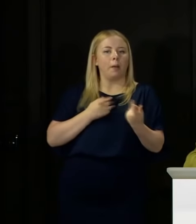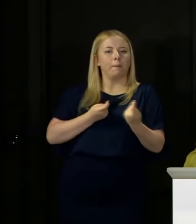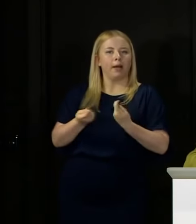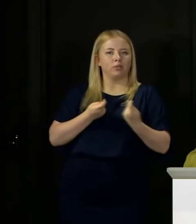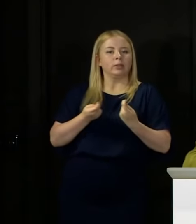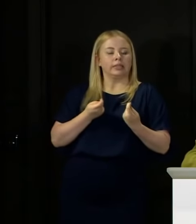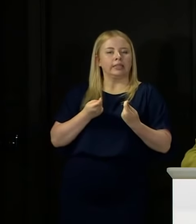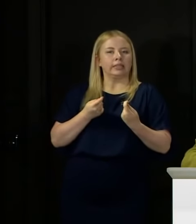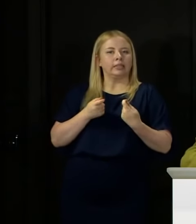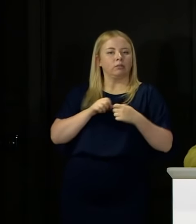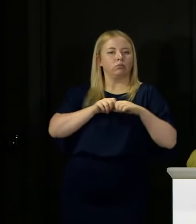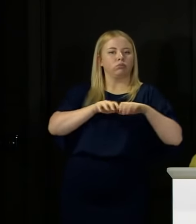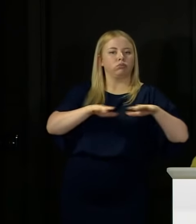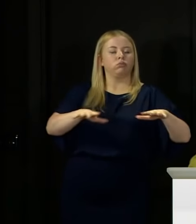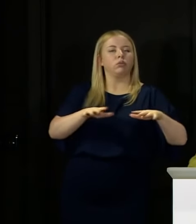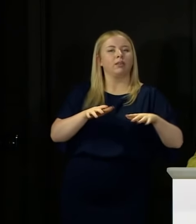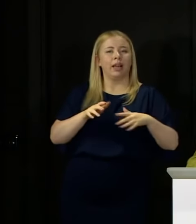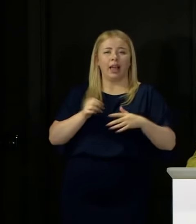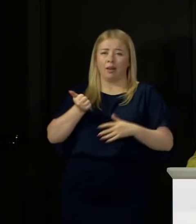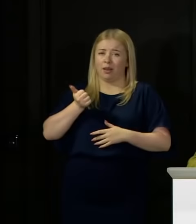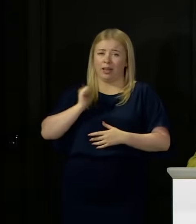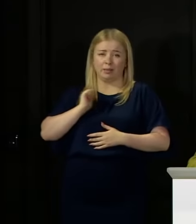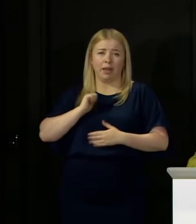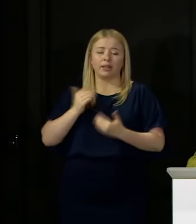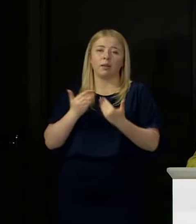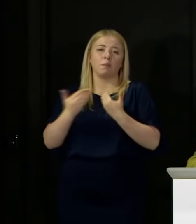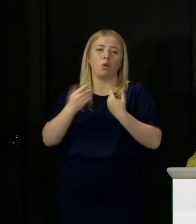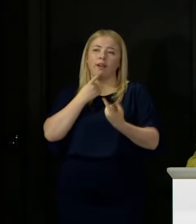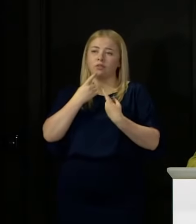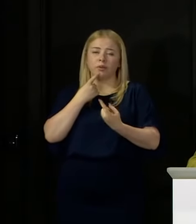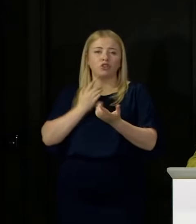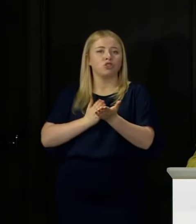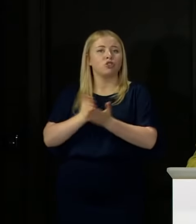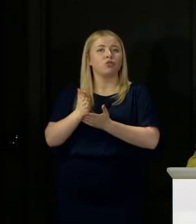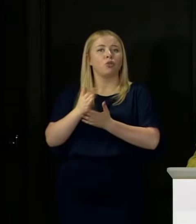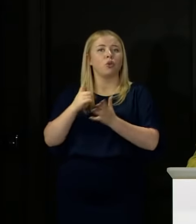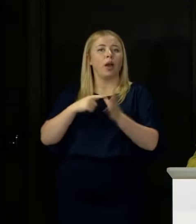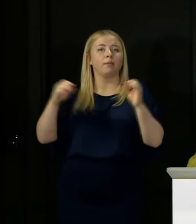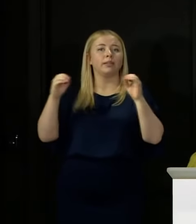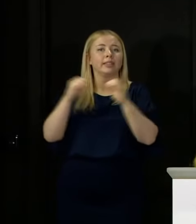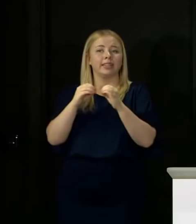I think, almost certainly, there will be more information to come out of the Aberdeen outbreak.